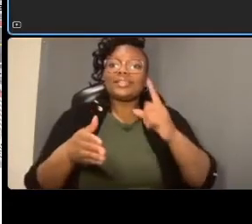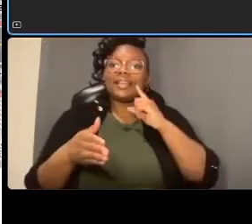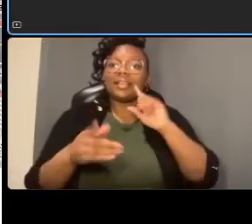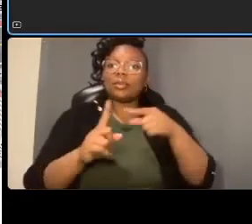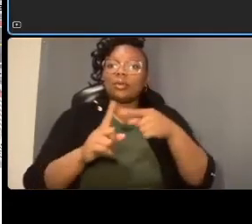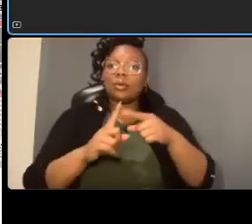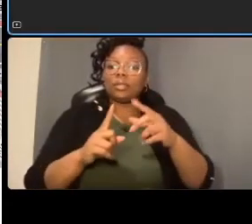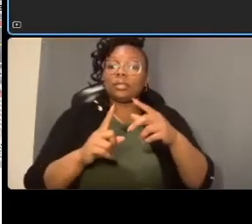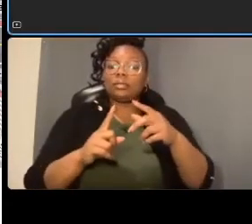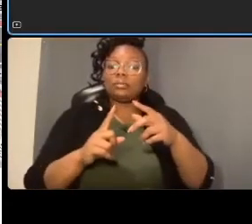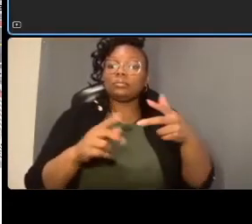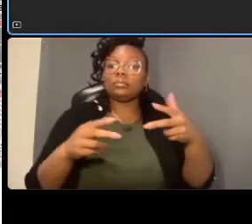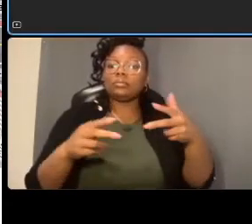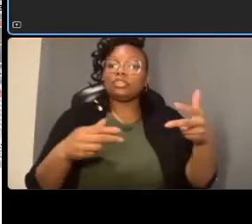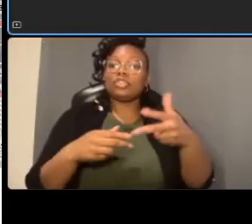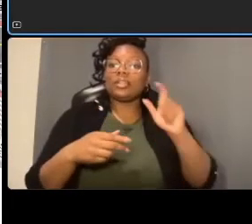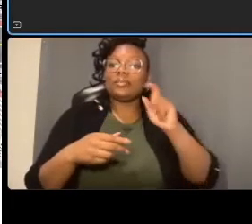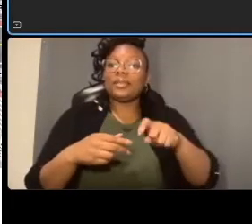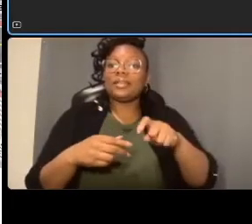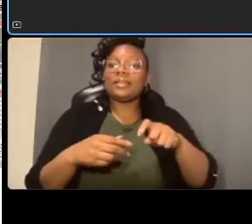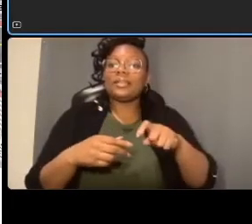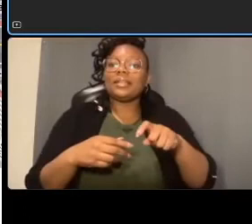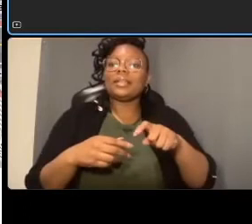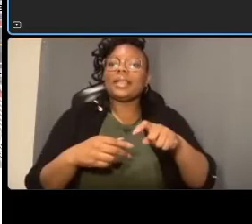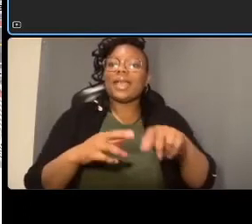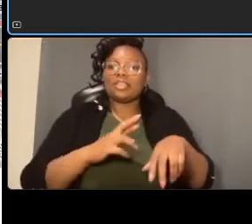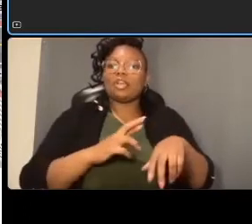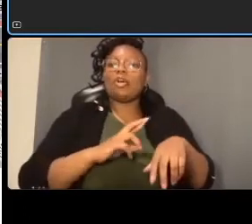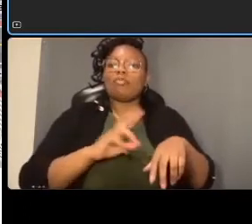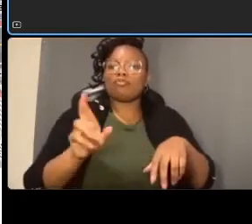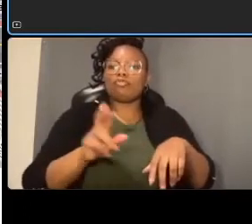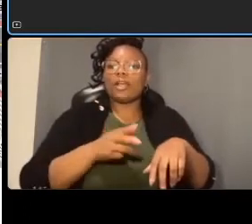from from the north heading southbound uh on to nebraska avenue